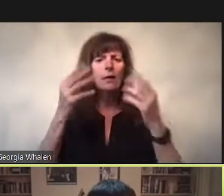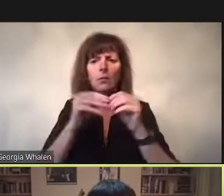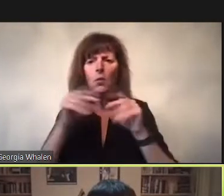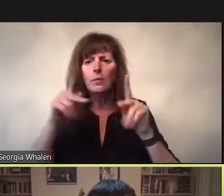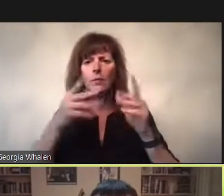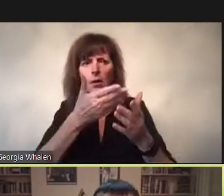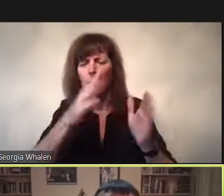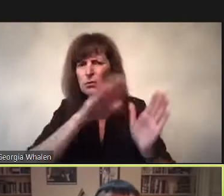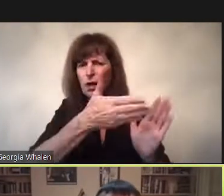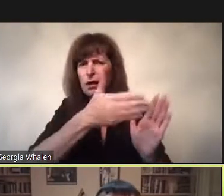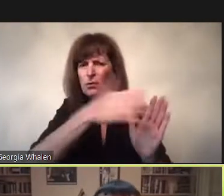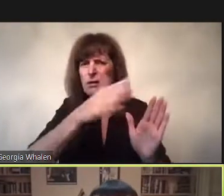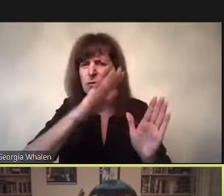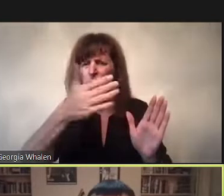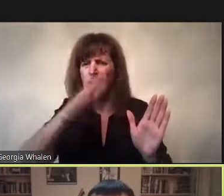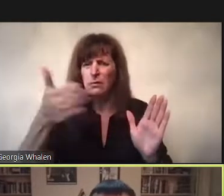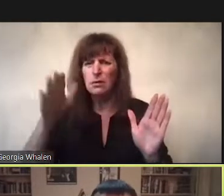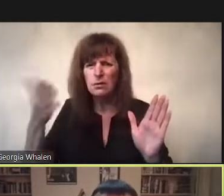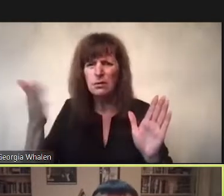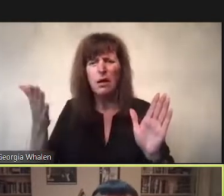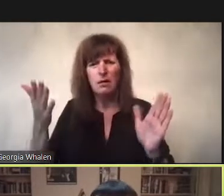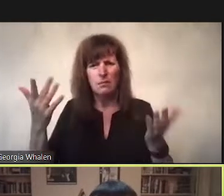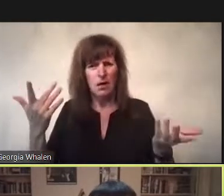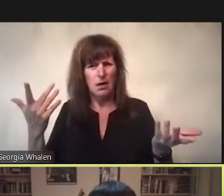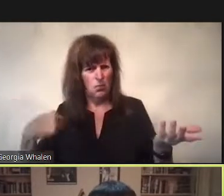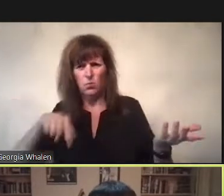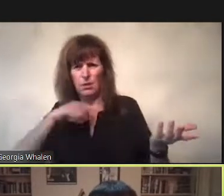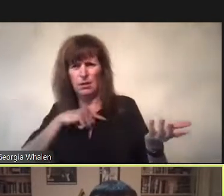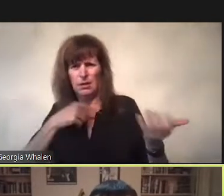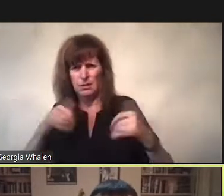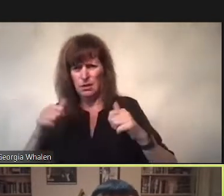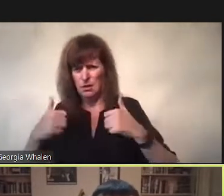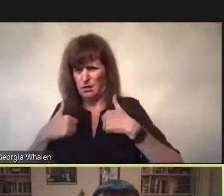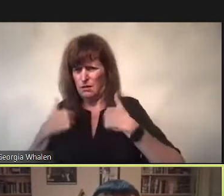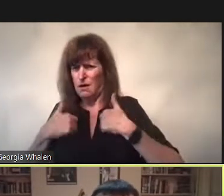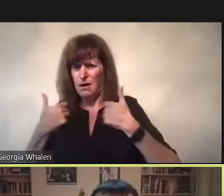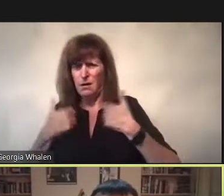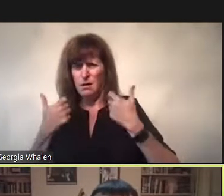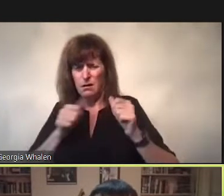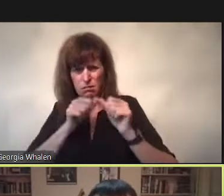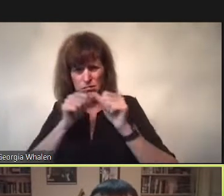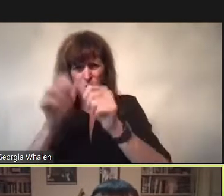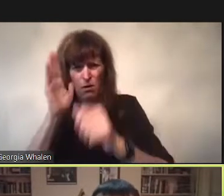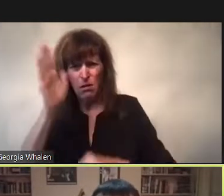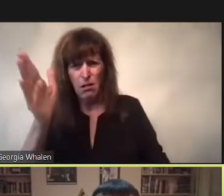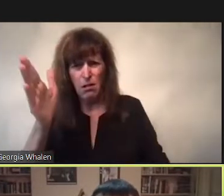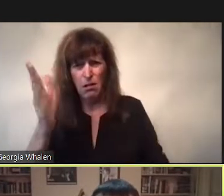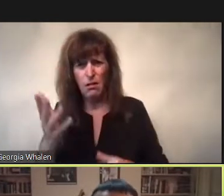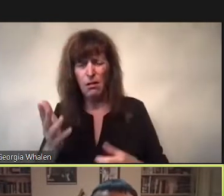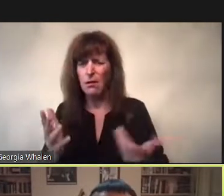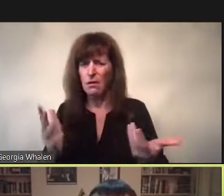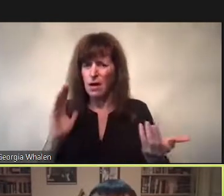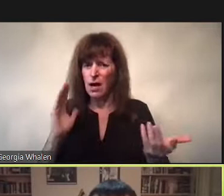With so much death this side of Venice, the world gives little space for desire.